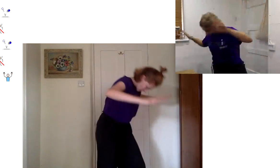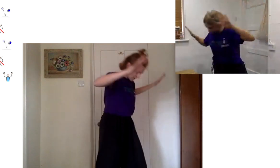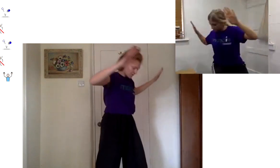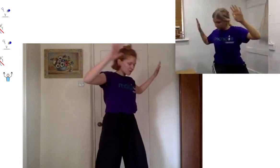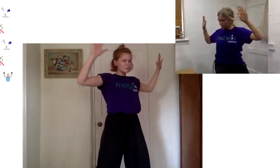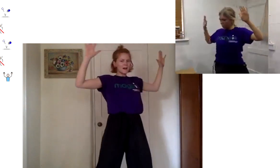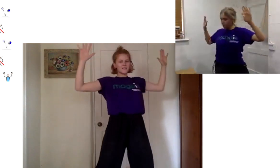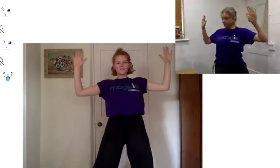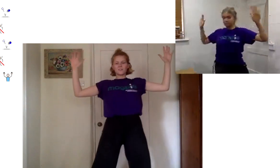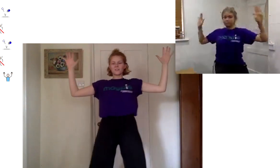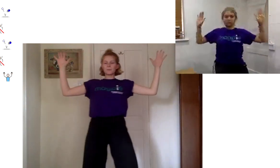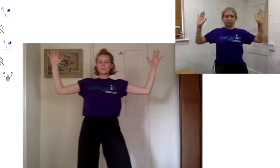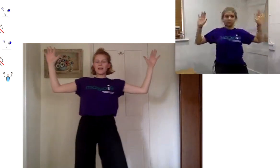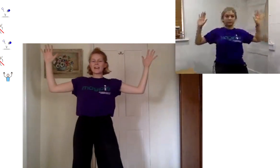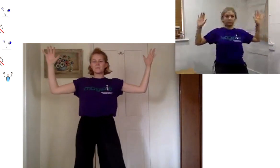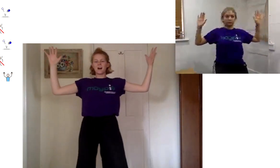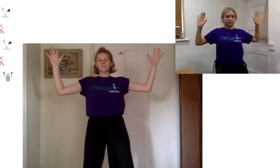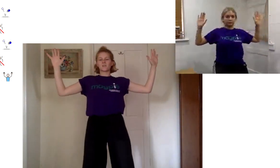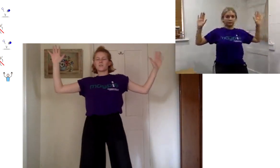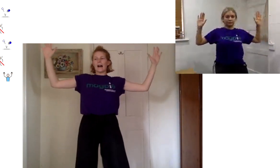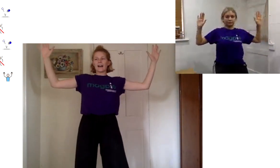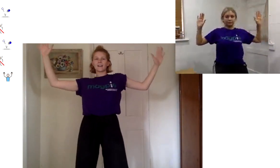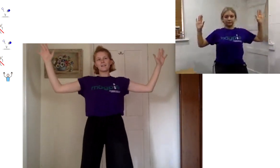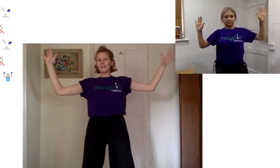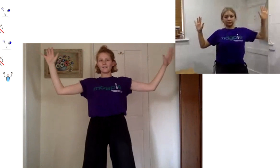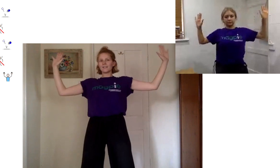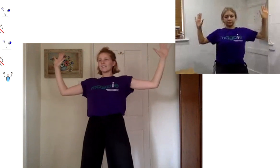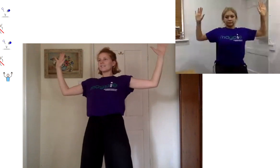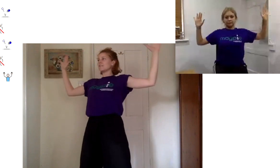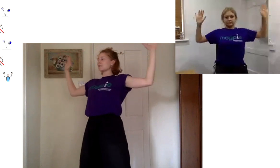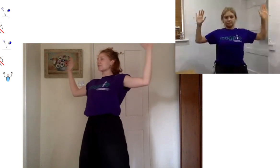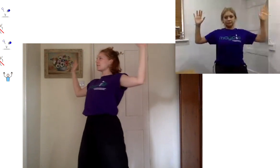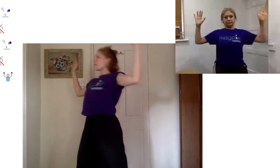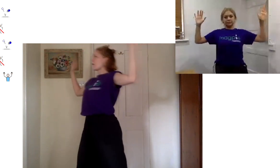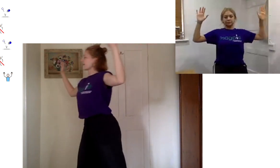so you've got to imagine you've got this big mask on your back you've got to move quite